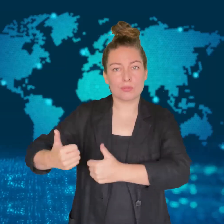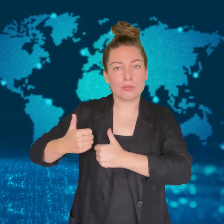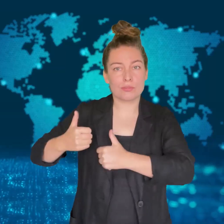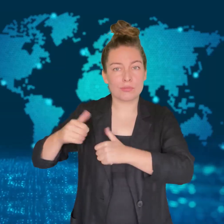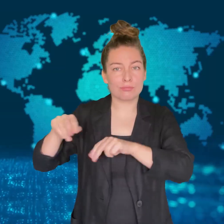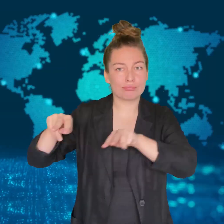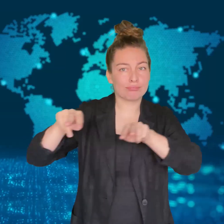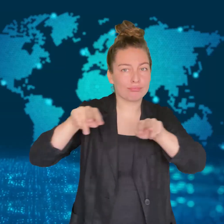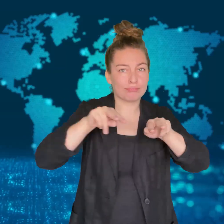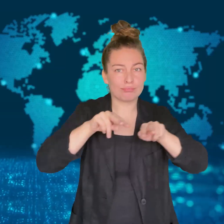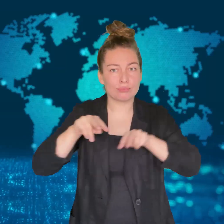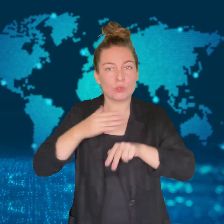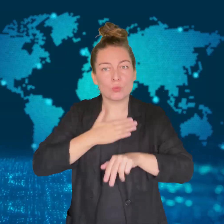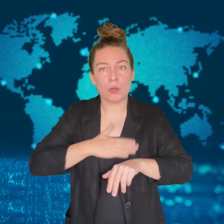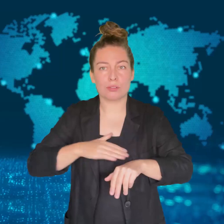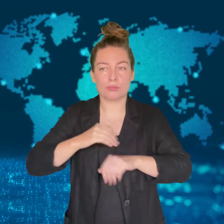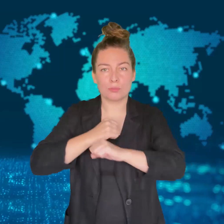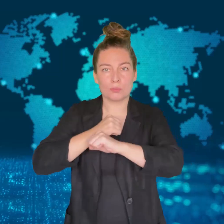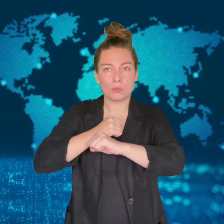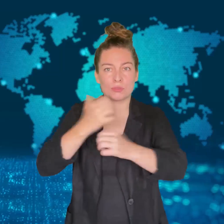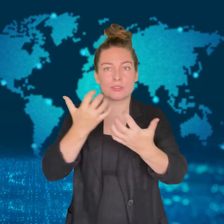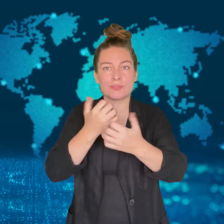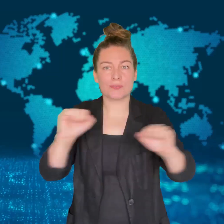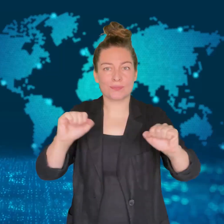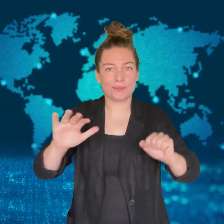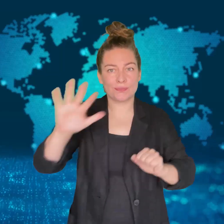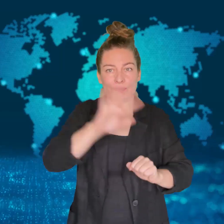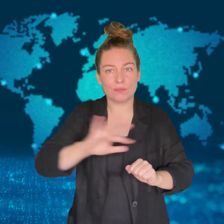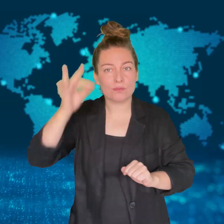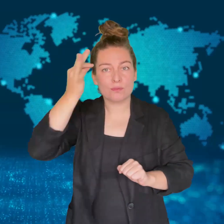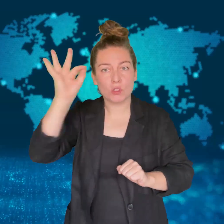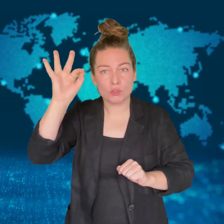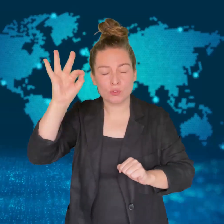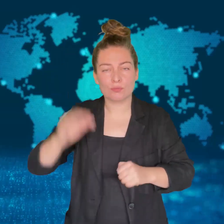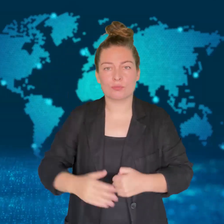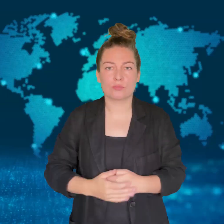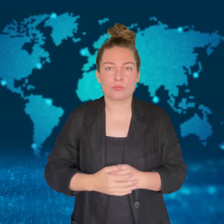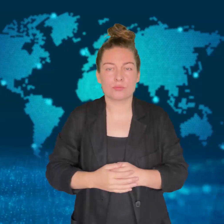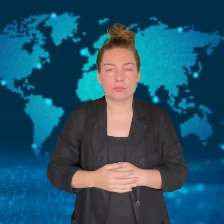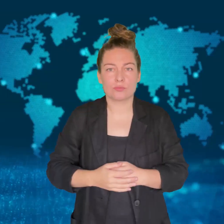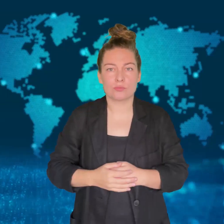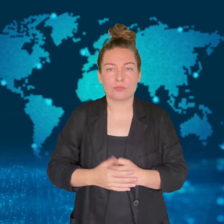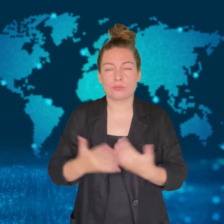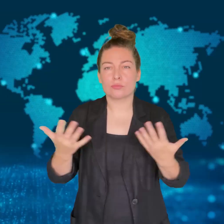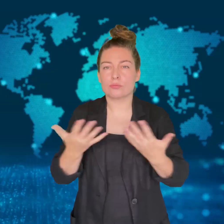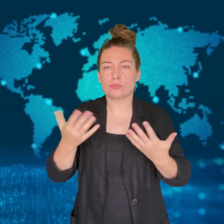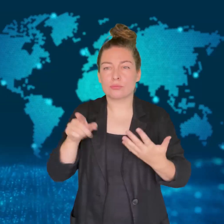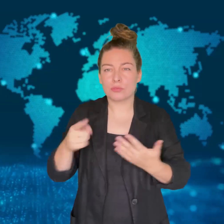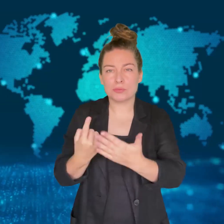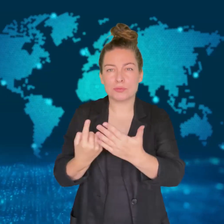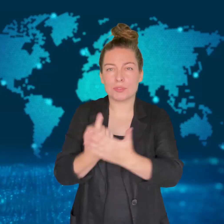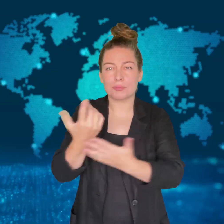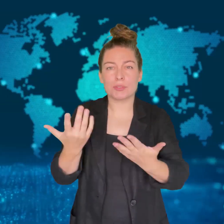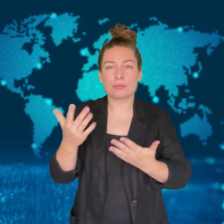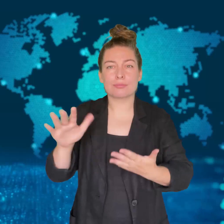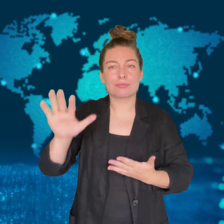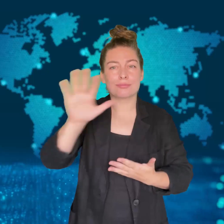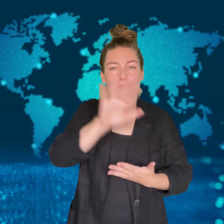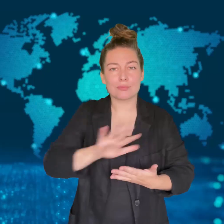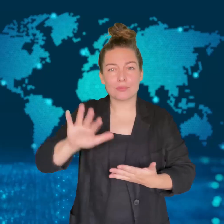The stabbing took place at the Gambetta- Carnot school in the northern city of Arras, France.